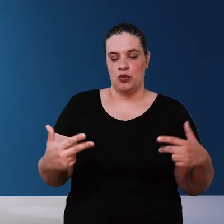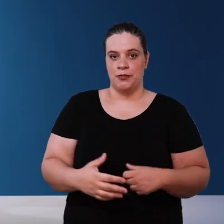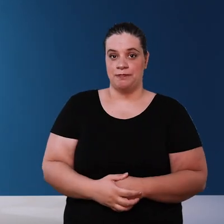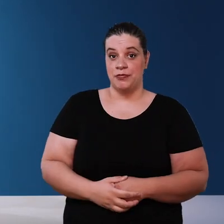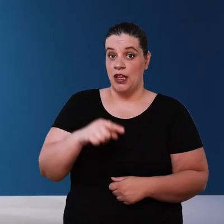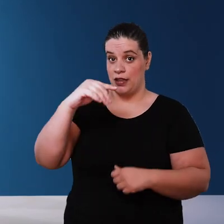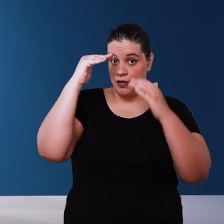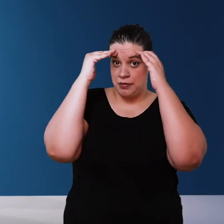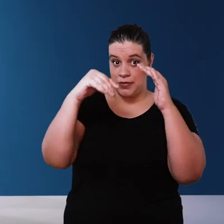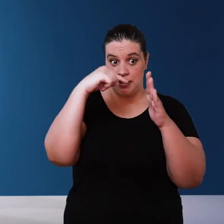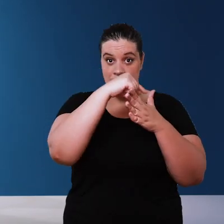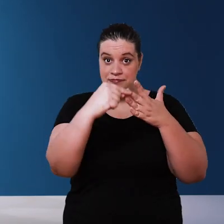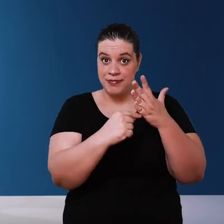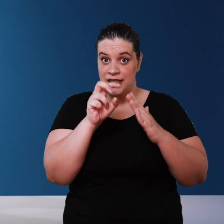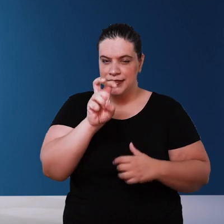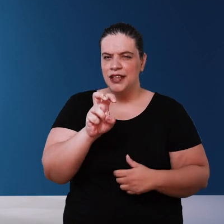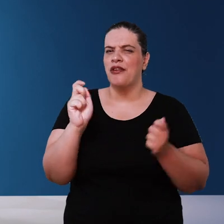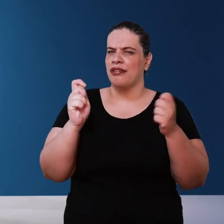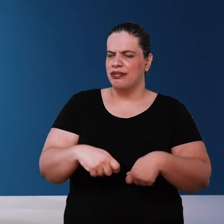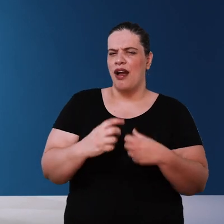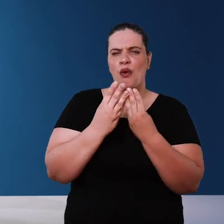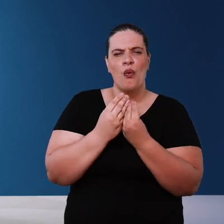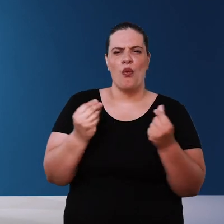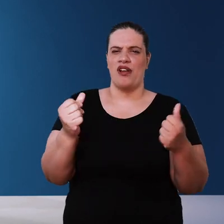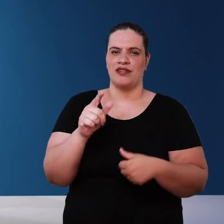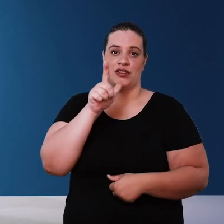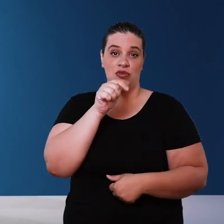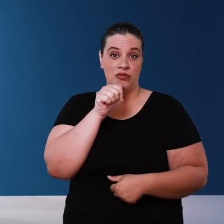these five precautions you will have excellent quality water this goes for